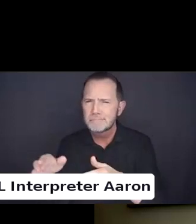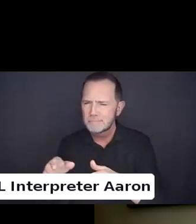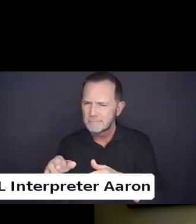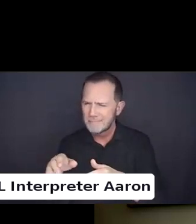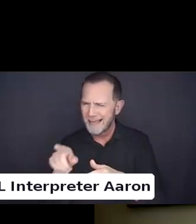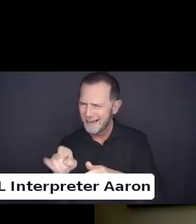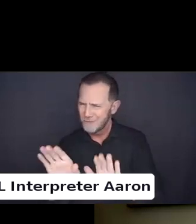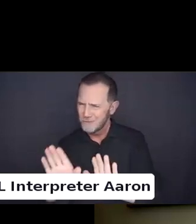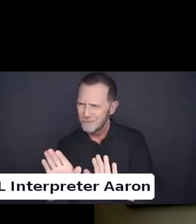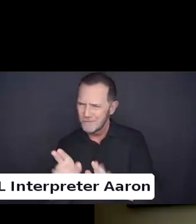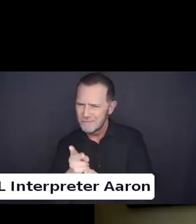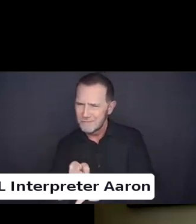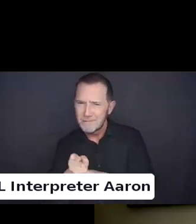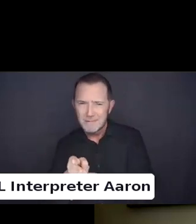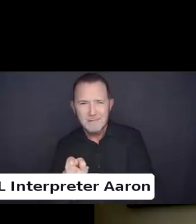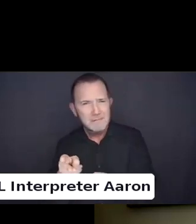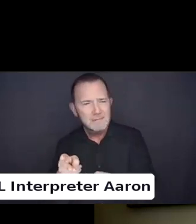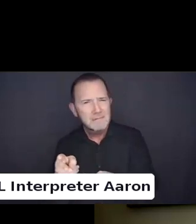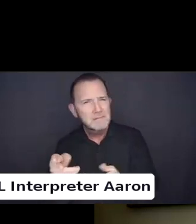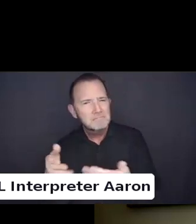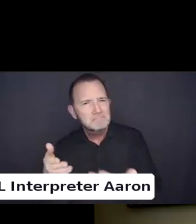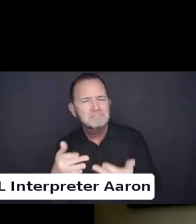and in what ways they are able to participate is really important.